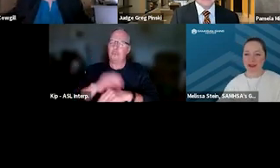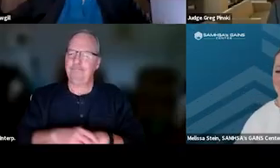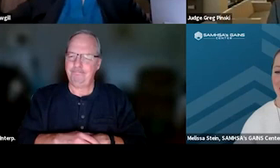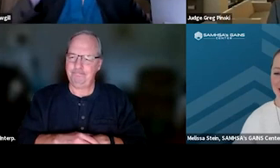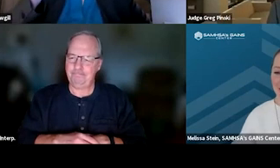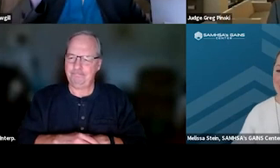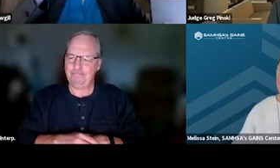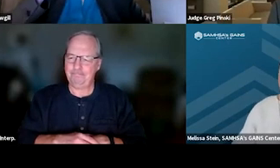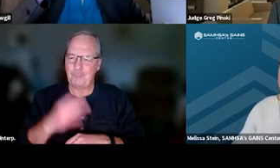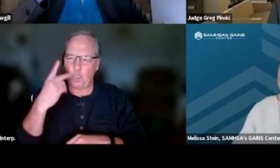We'll see you next time. Bye-bye.